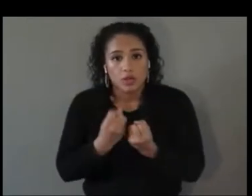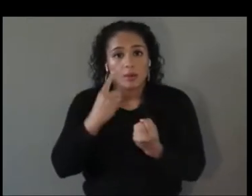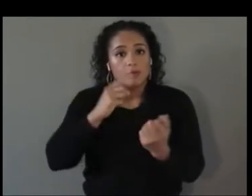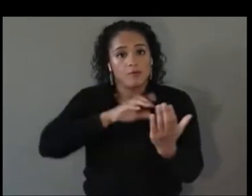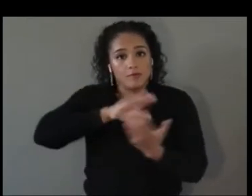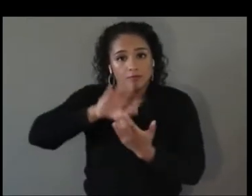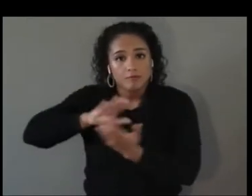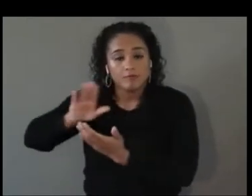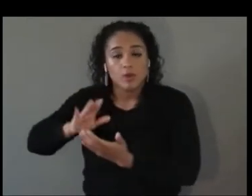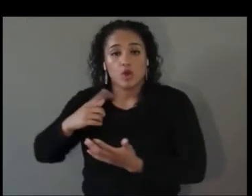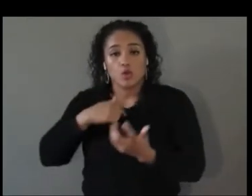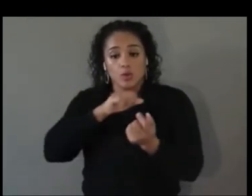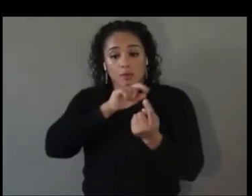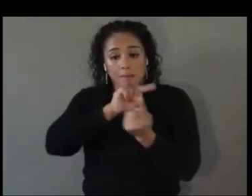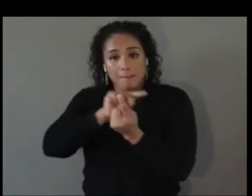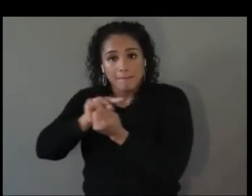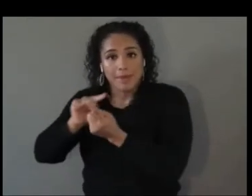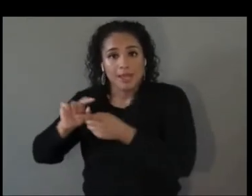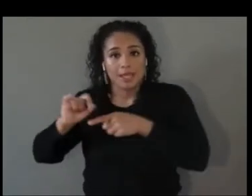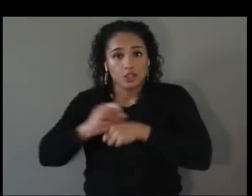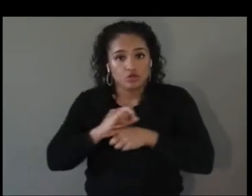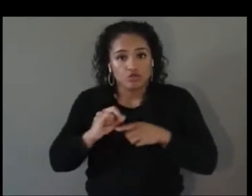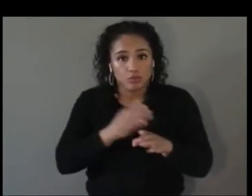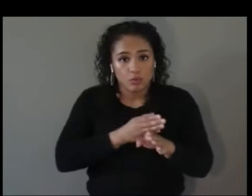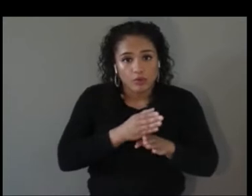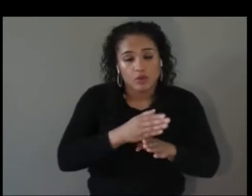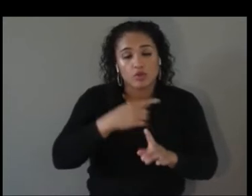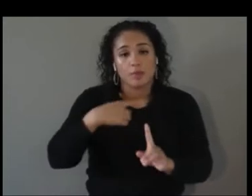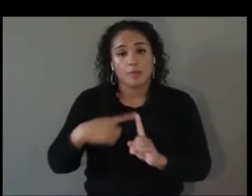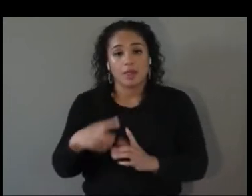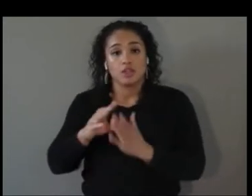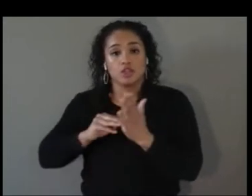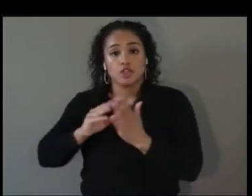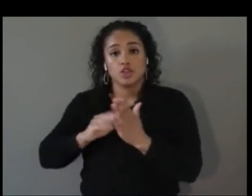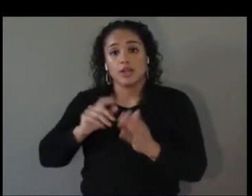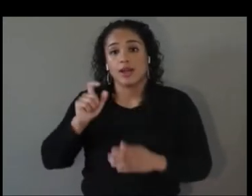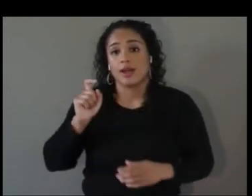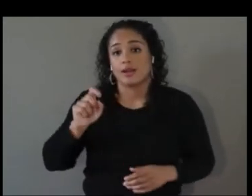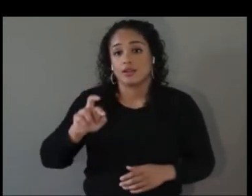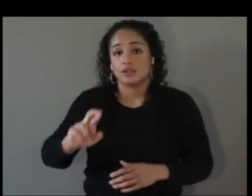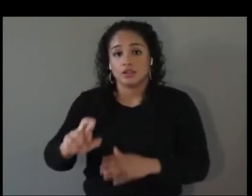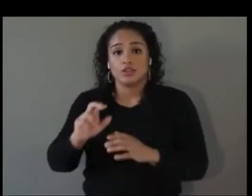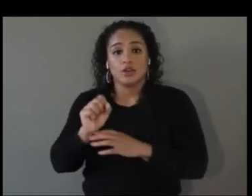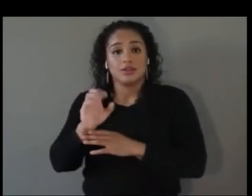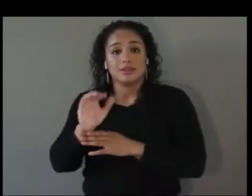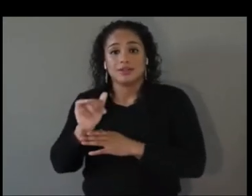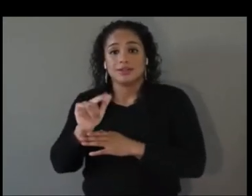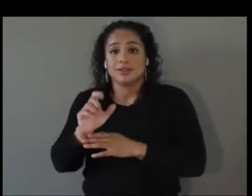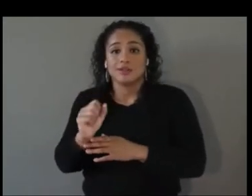and you can learn XR skills without having background in coding or film making and the